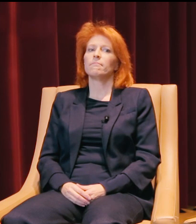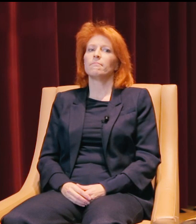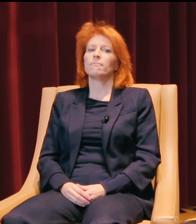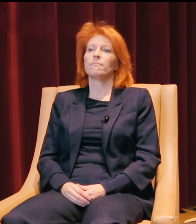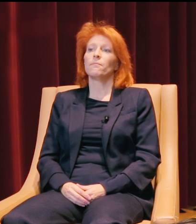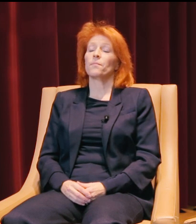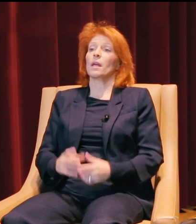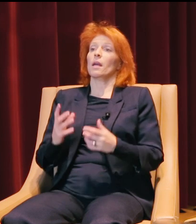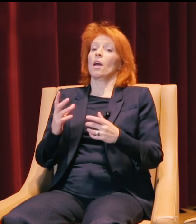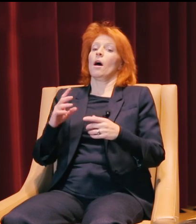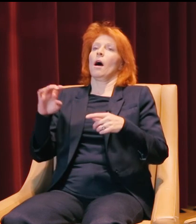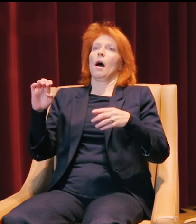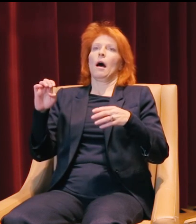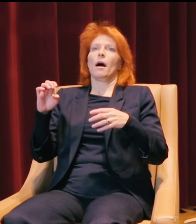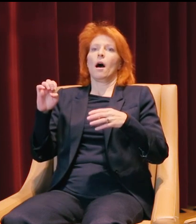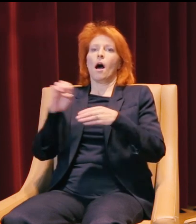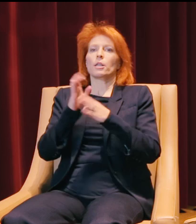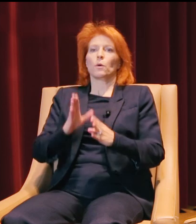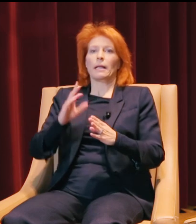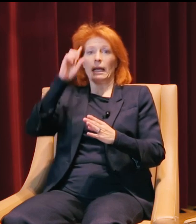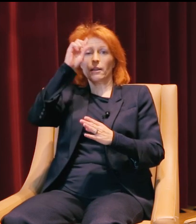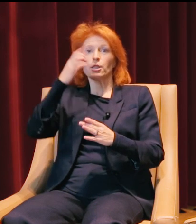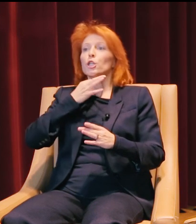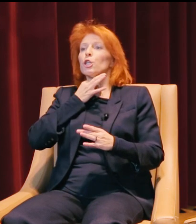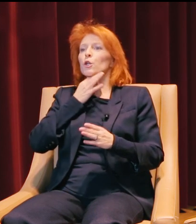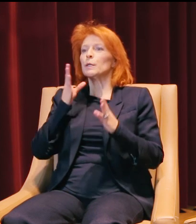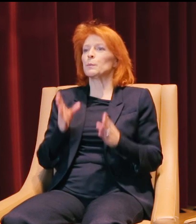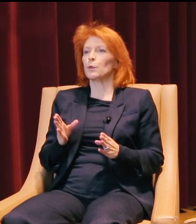An entrepreneurial, intellectually curious person